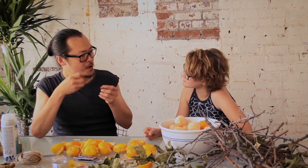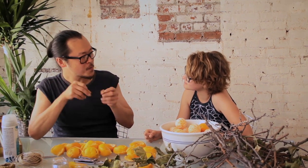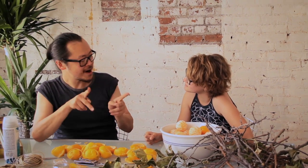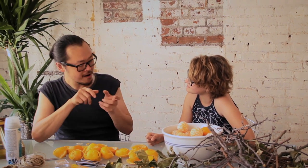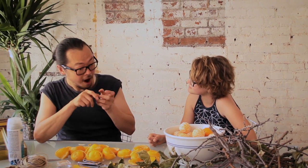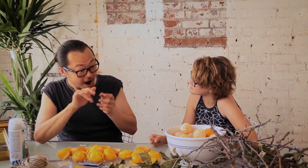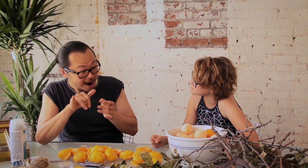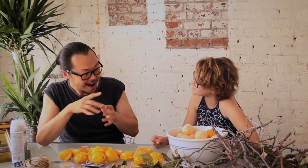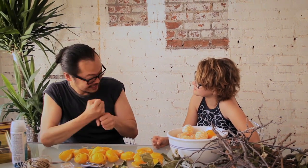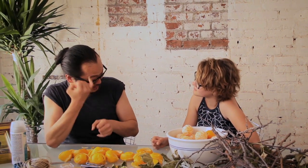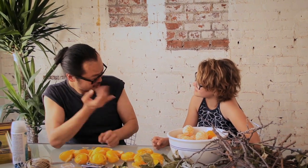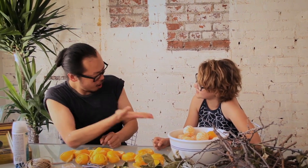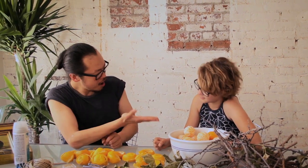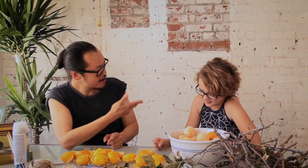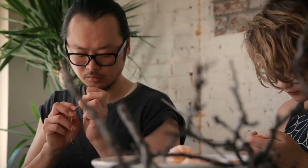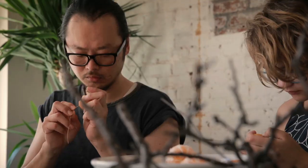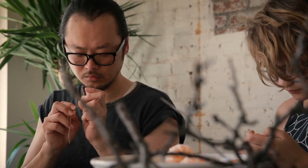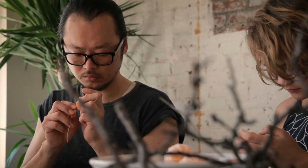The opportunities will present themselves and you'll get the ideas.